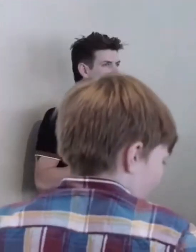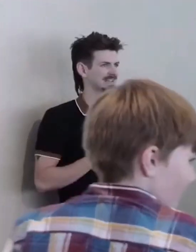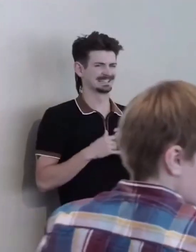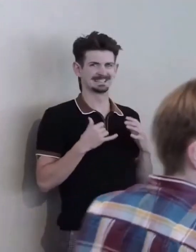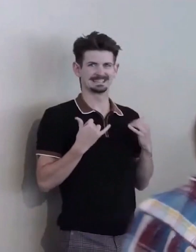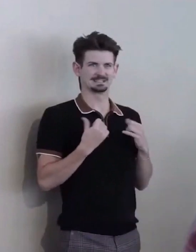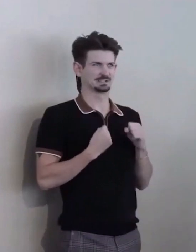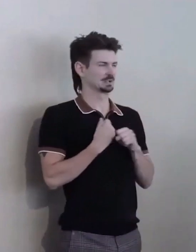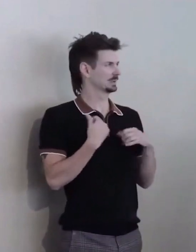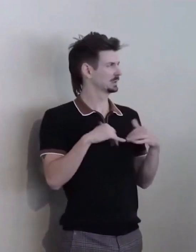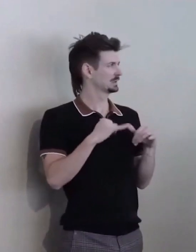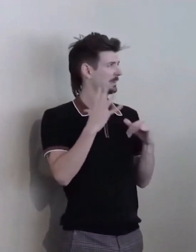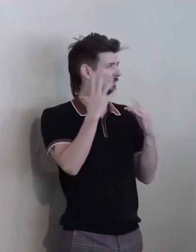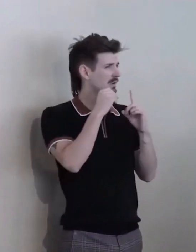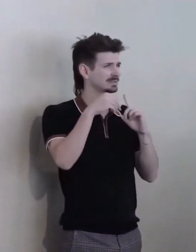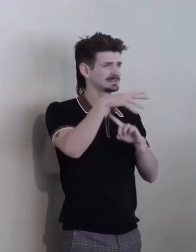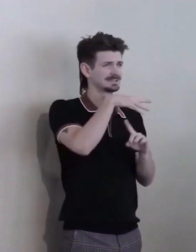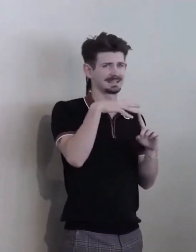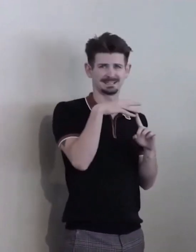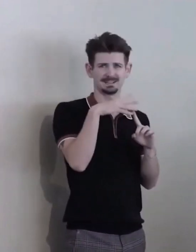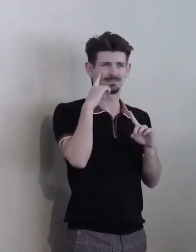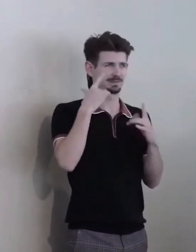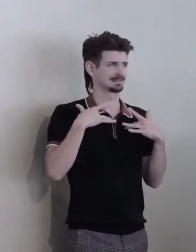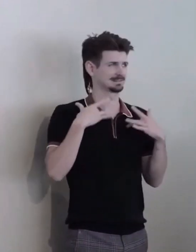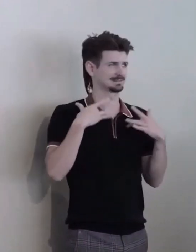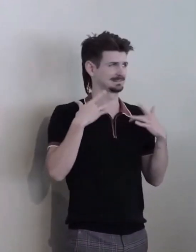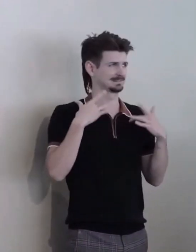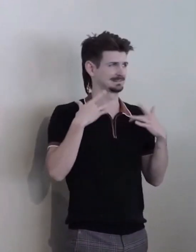Thank you. CCDC, and thank you all